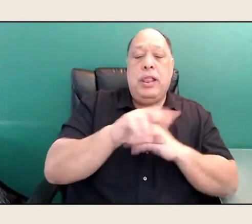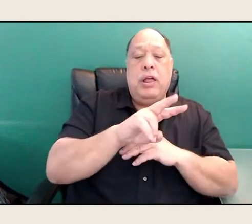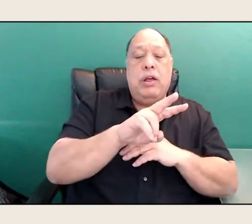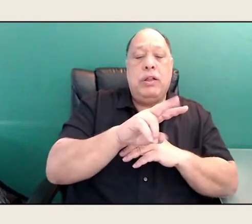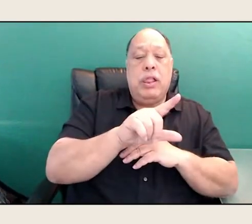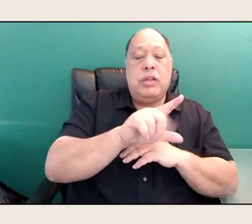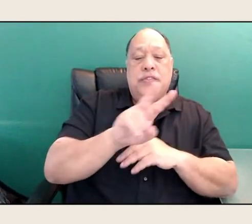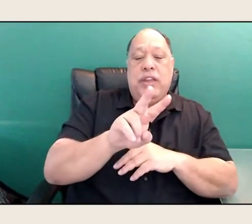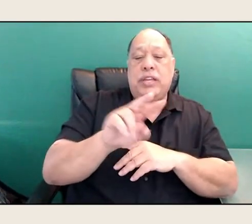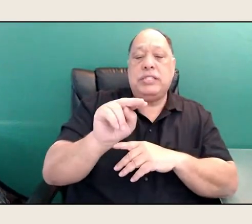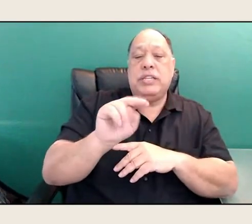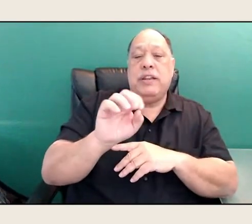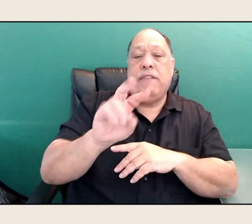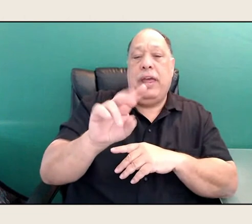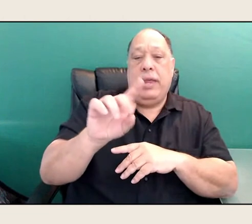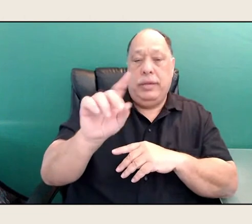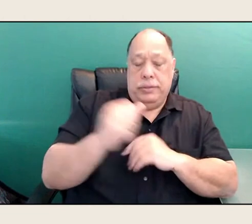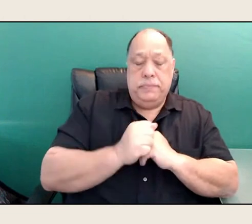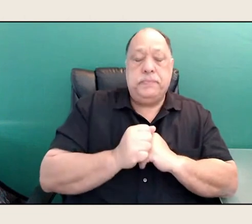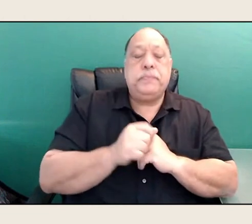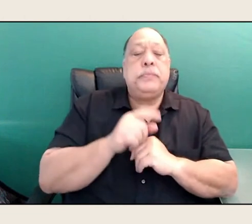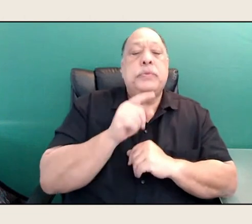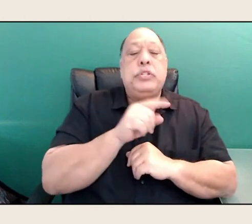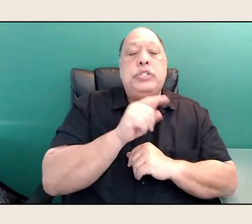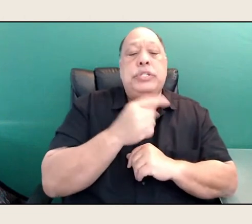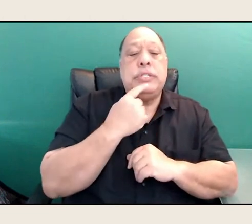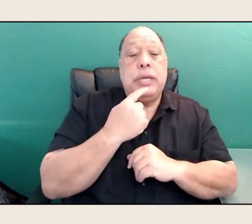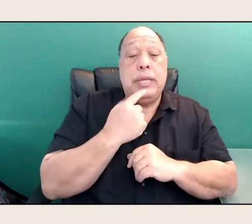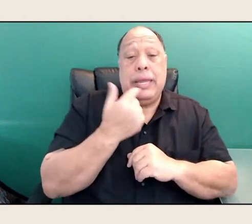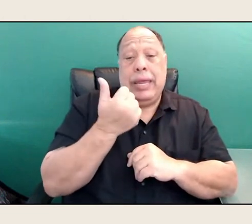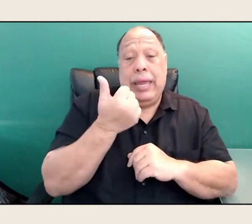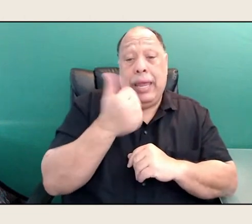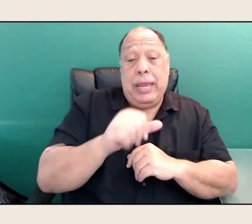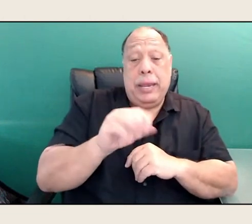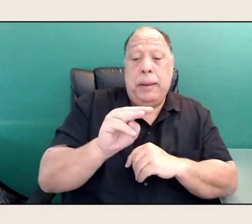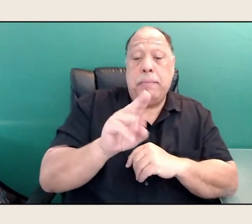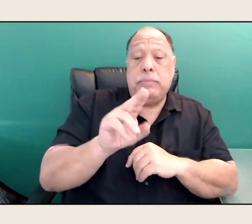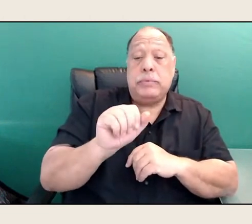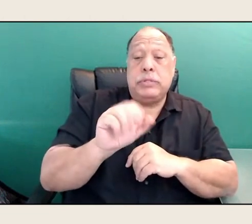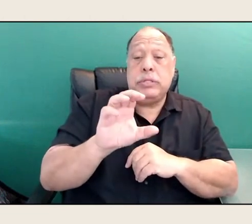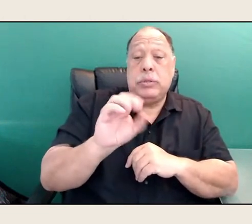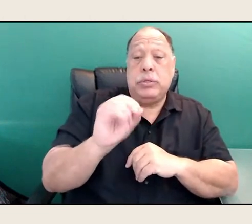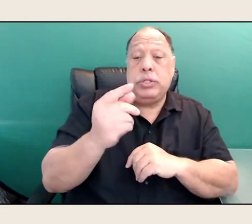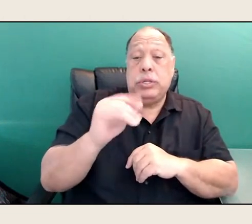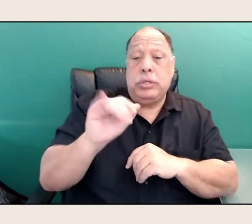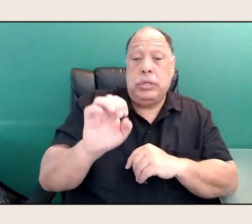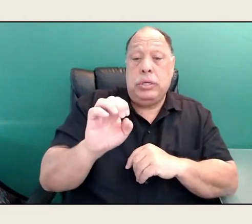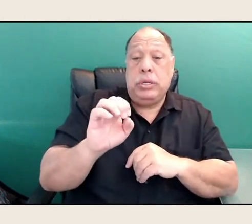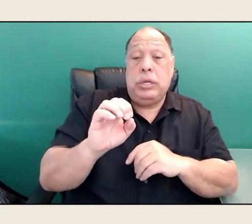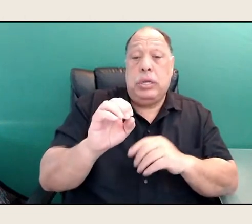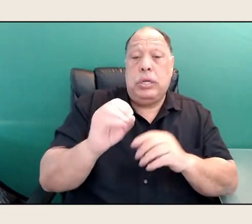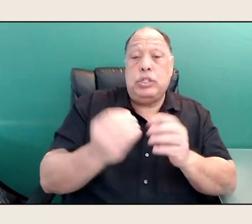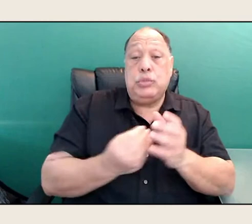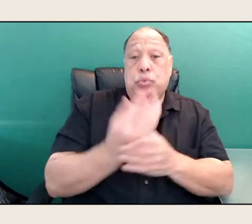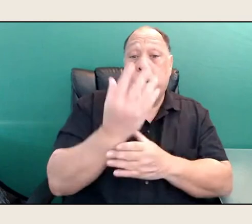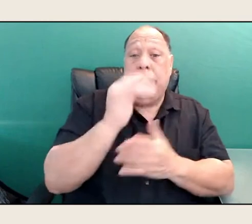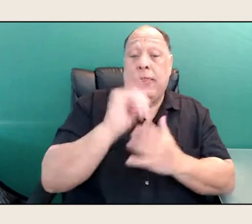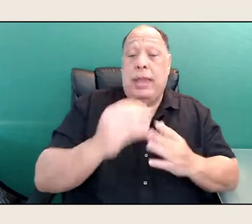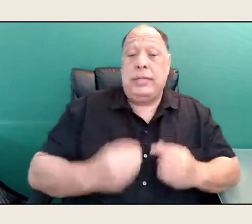And she asks are there any Muskogee stories of spring that inspire your poetry, or that you might share with us?